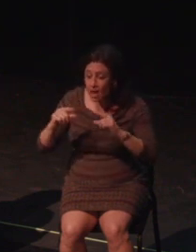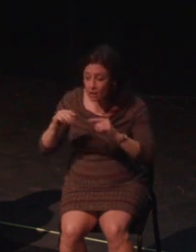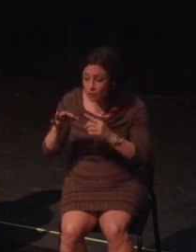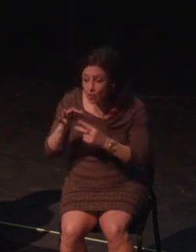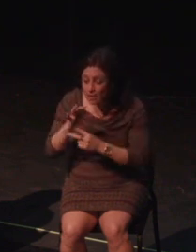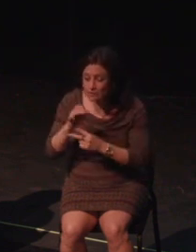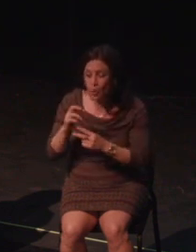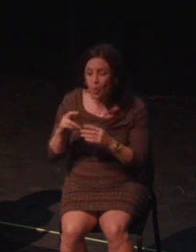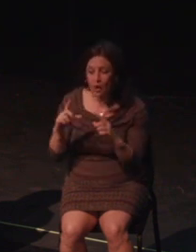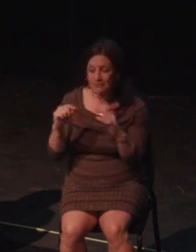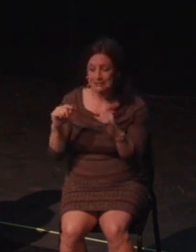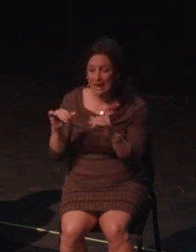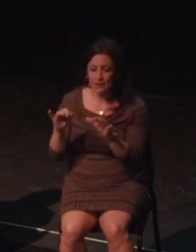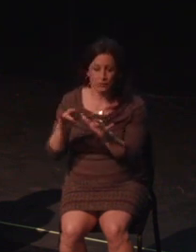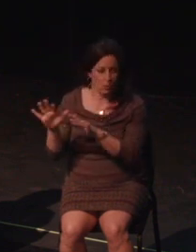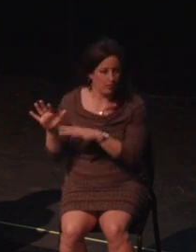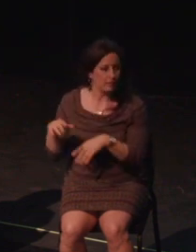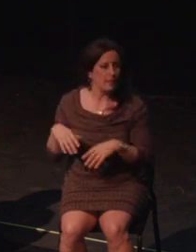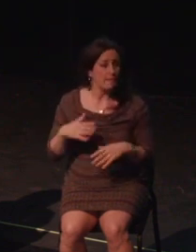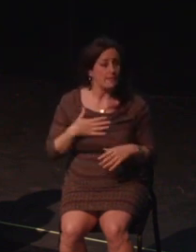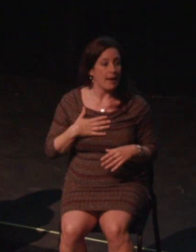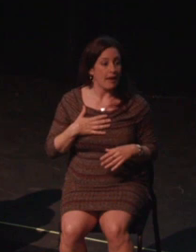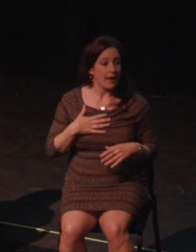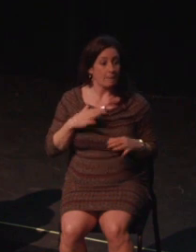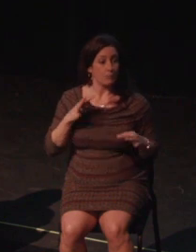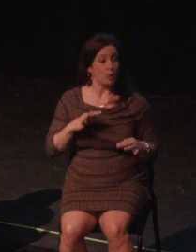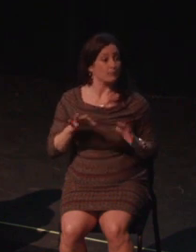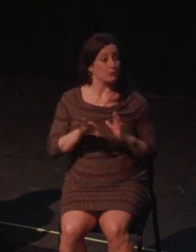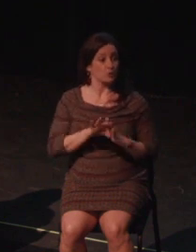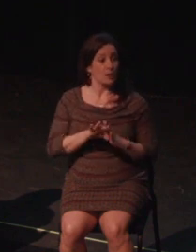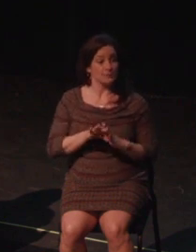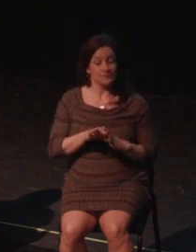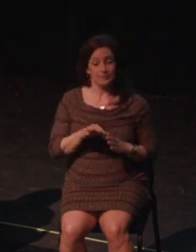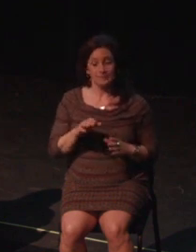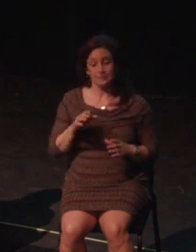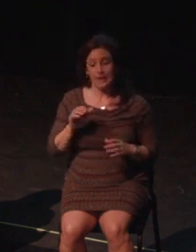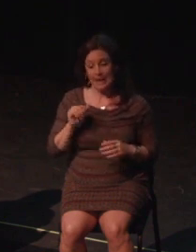solved had the options been given to me to change things in some way.